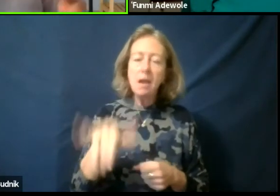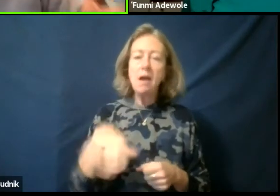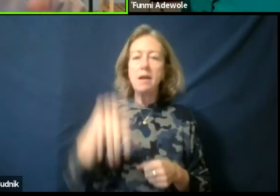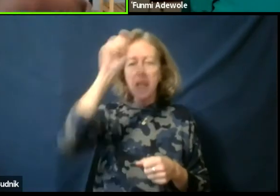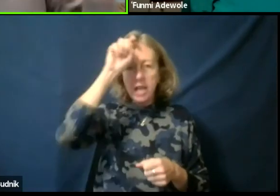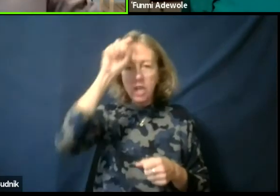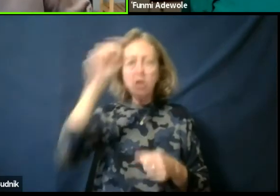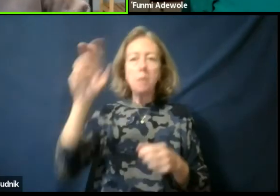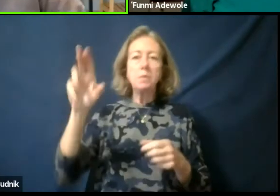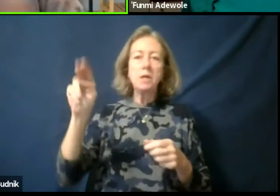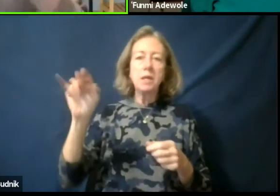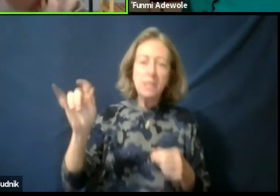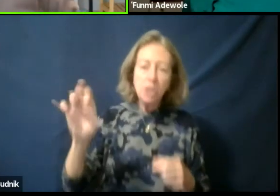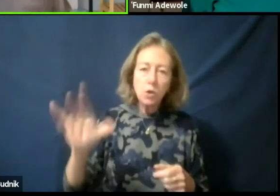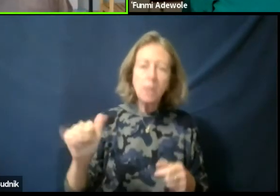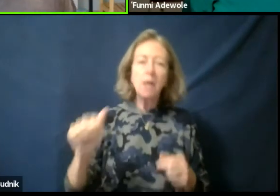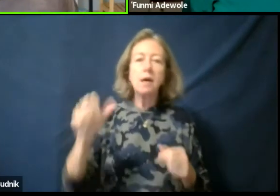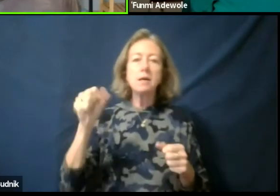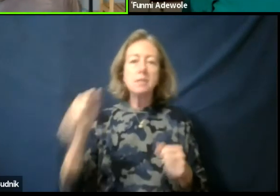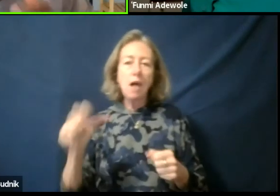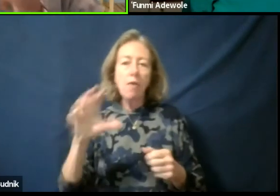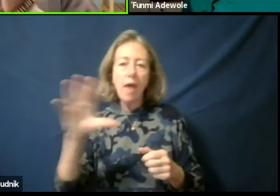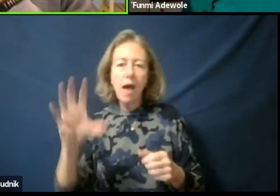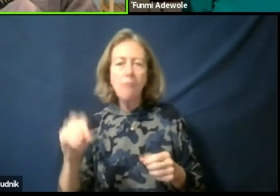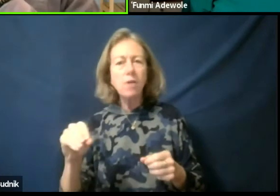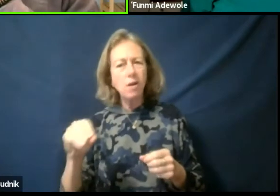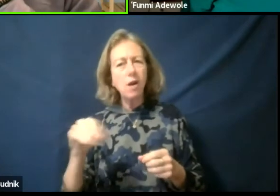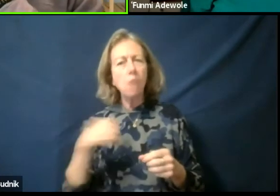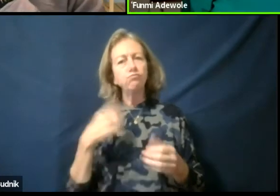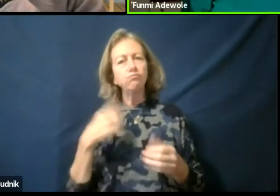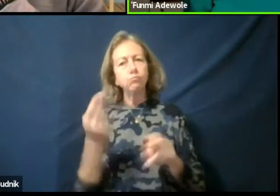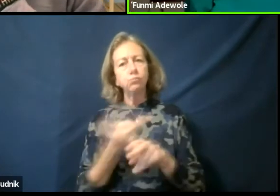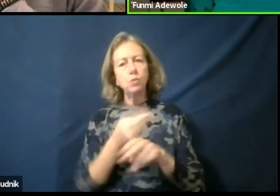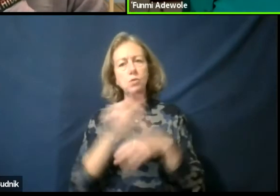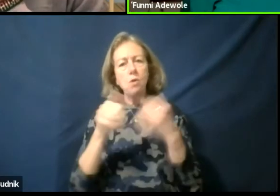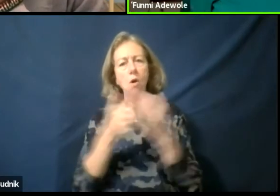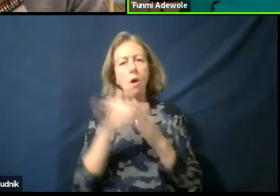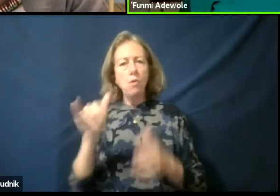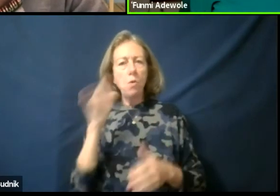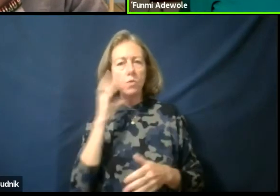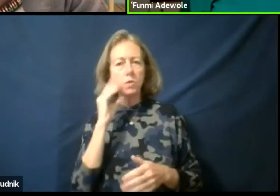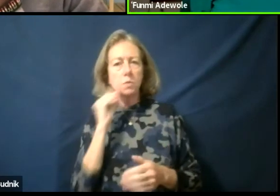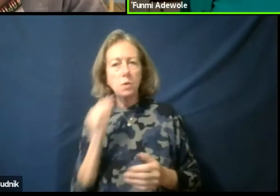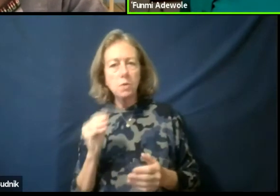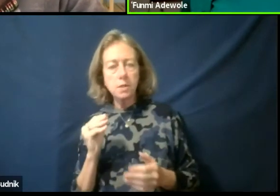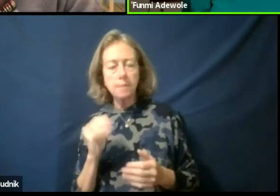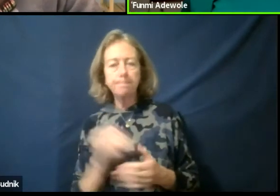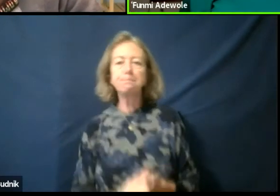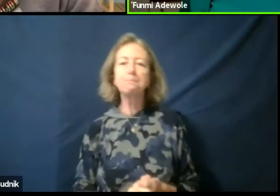South Africa drawing from all of these experiences. I think it is very important because you know I keep seeing